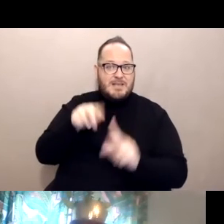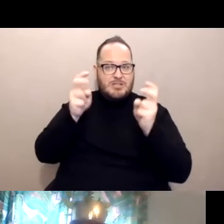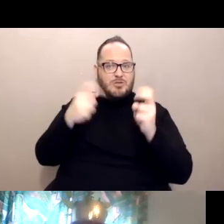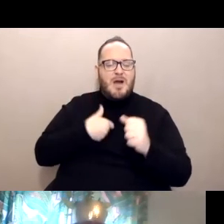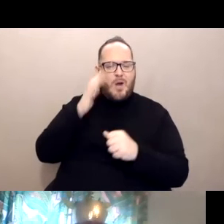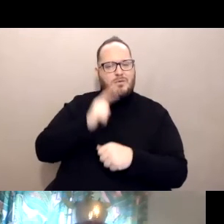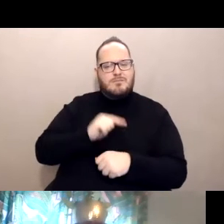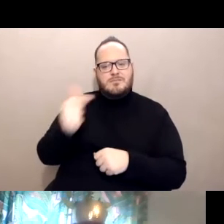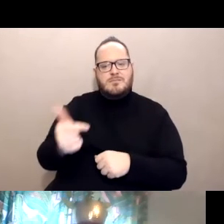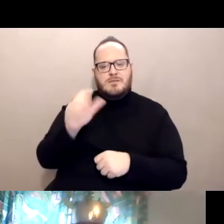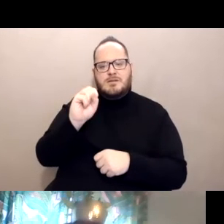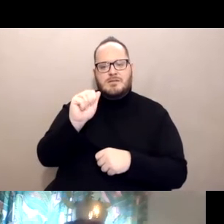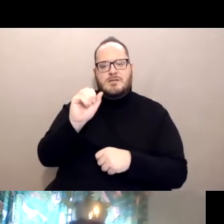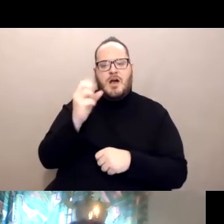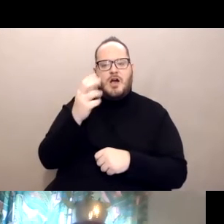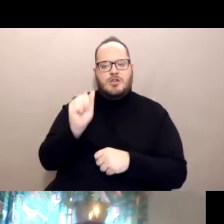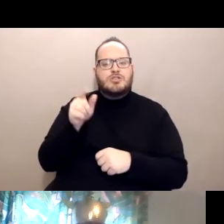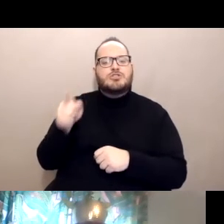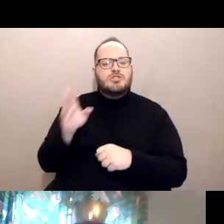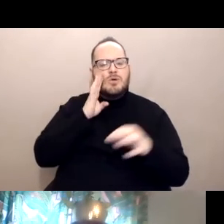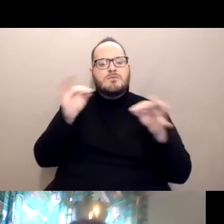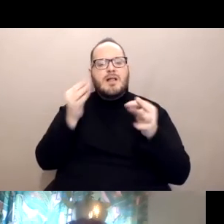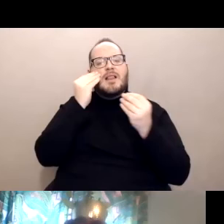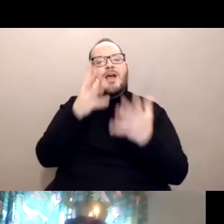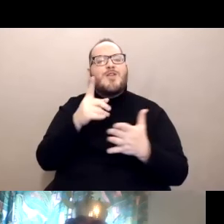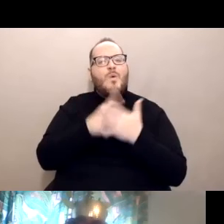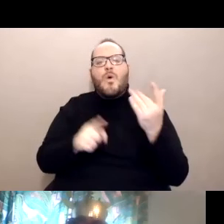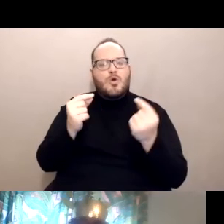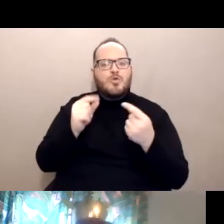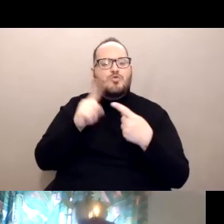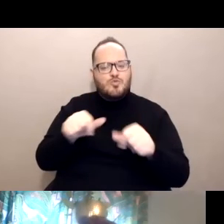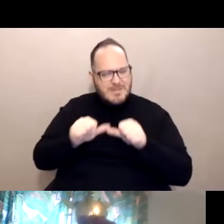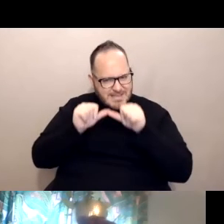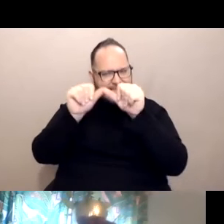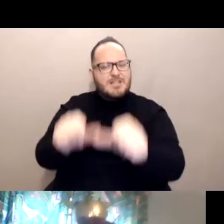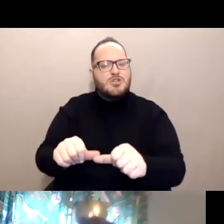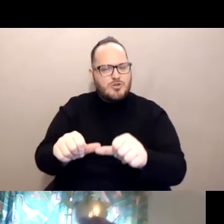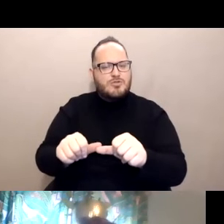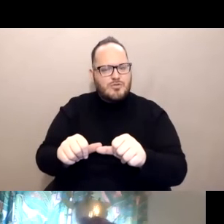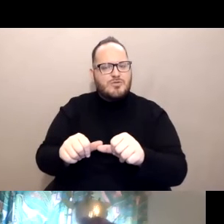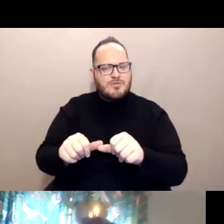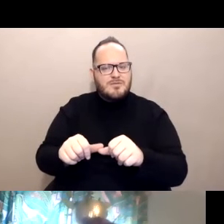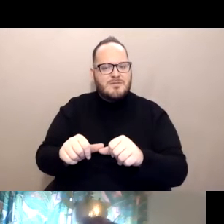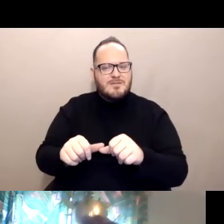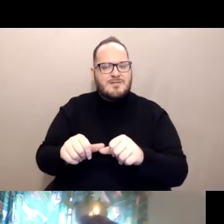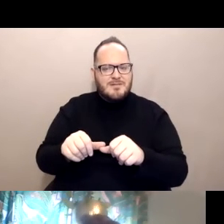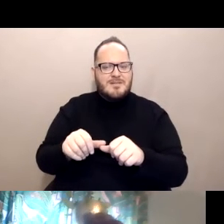She's going to let you know what you can do to continue this thing on once we end the call today, Sascha.